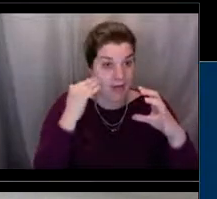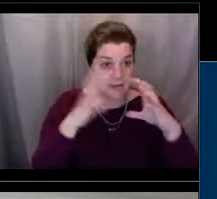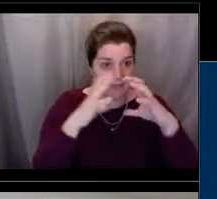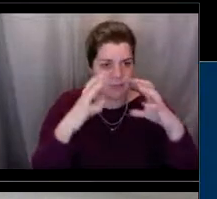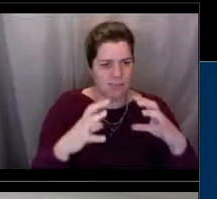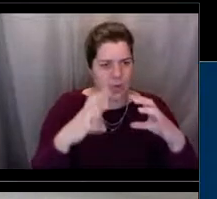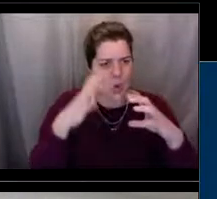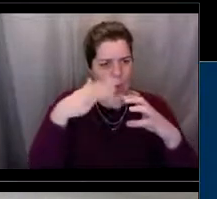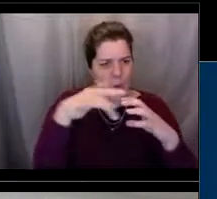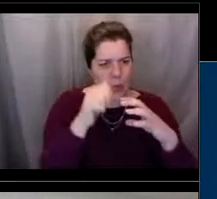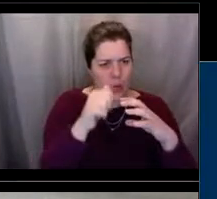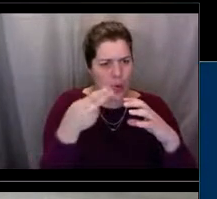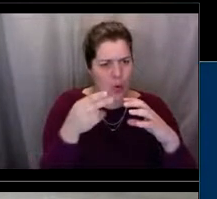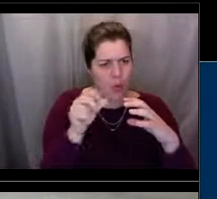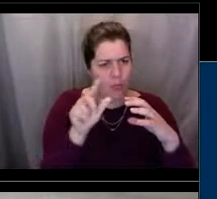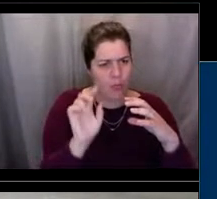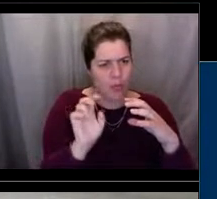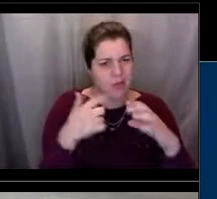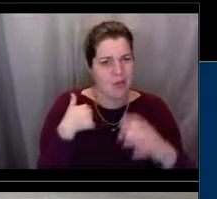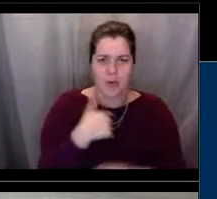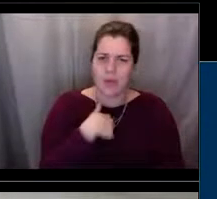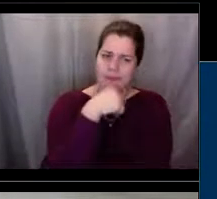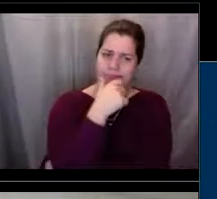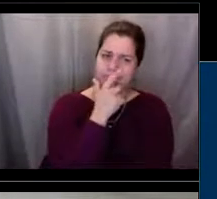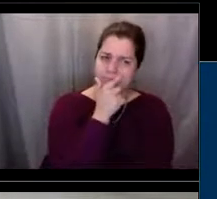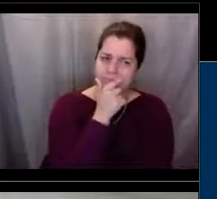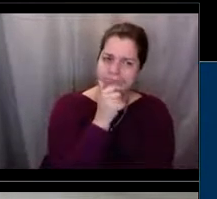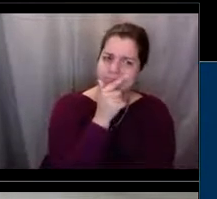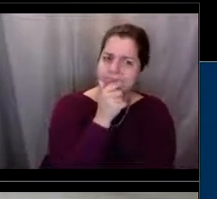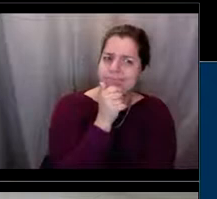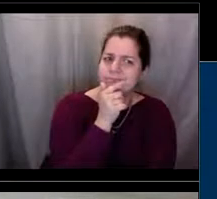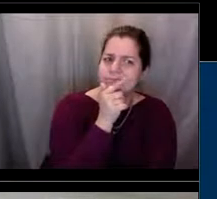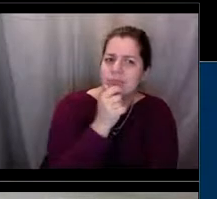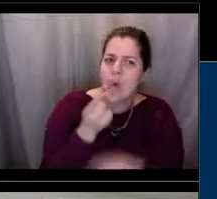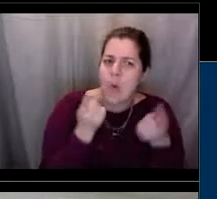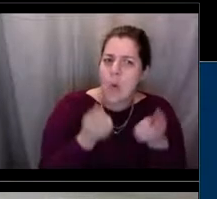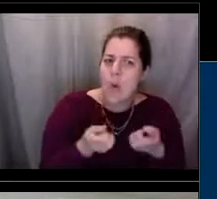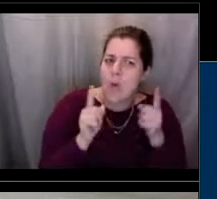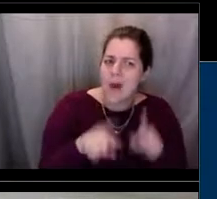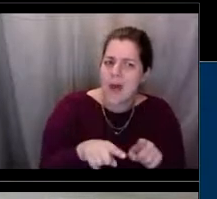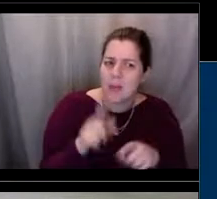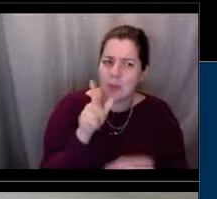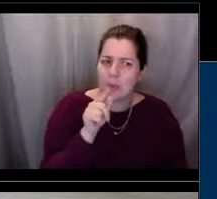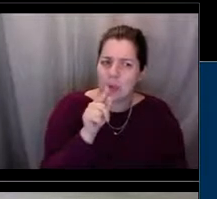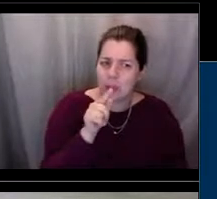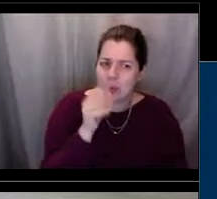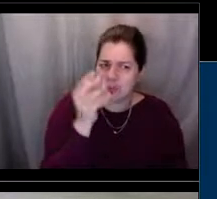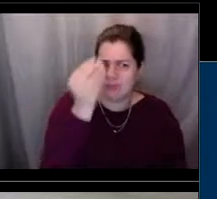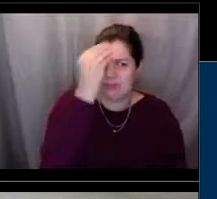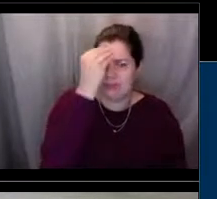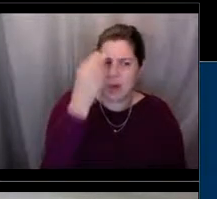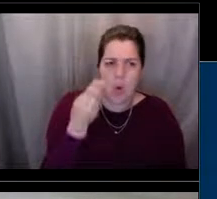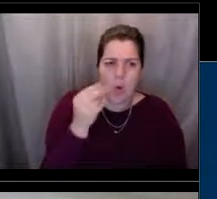out why is there a hole in the skull, what happened, you know, if we found this out in the middle of nowhere on the beach or something, that would be part